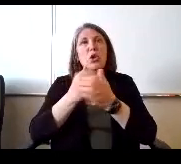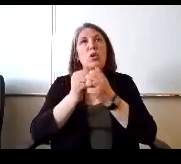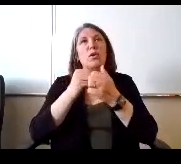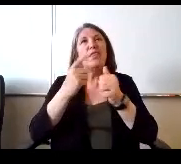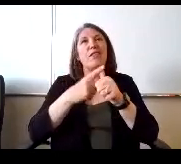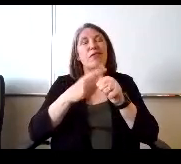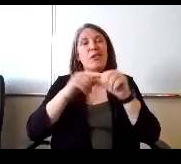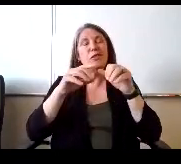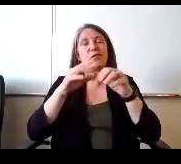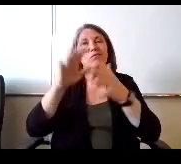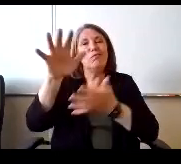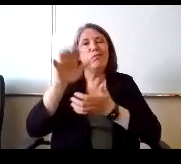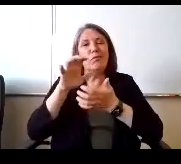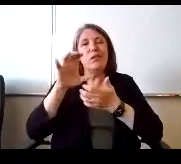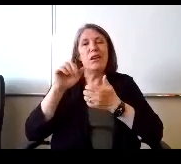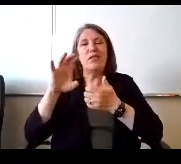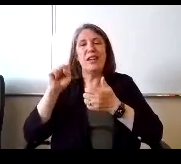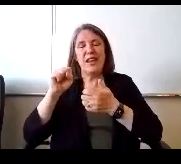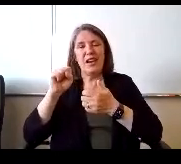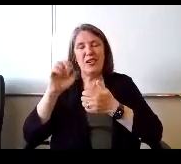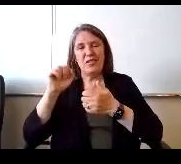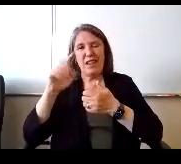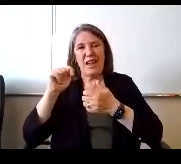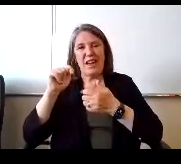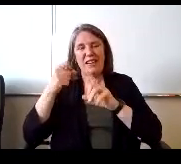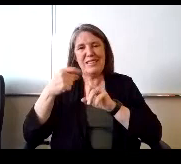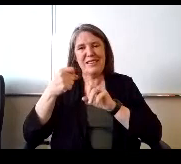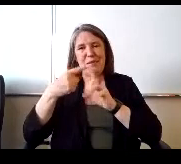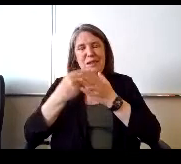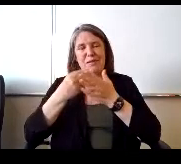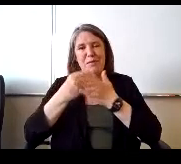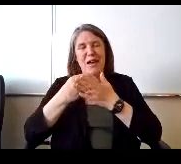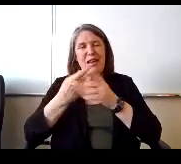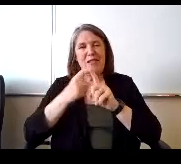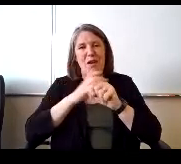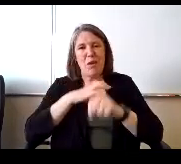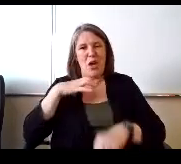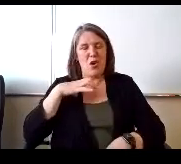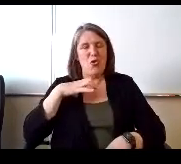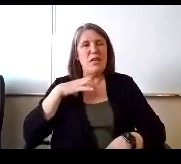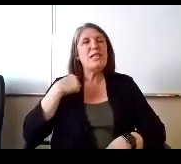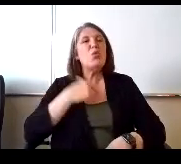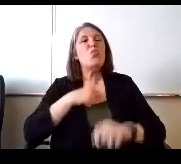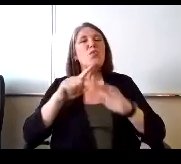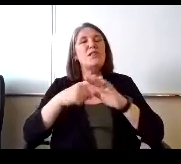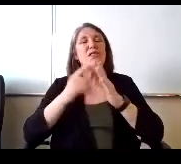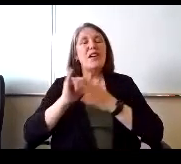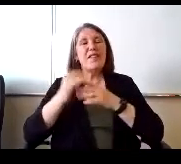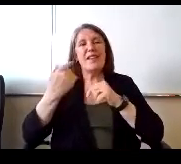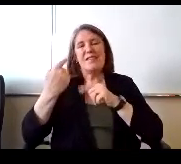Yes, Sir, I don't remember stimulus money that we got from Congress. We started this last summer and you